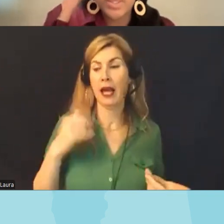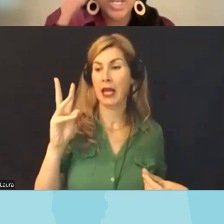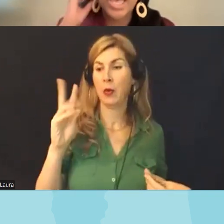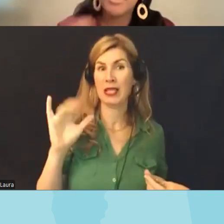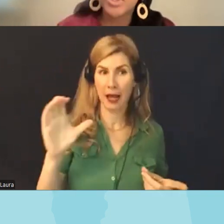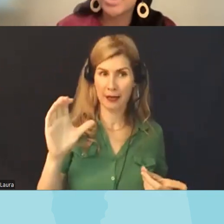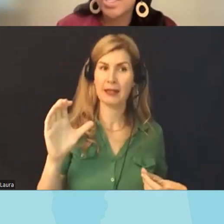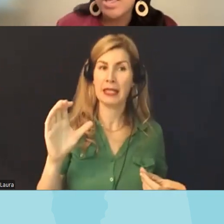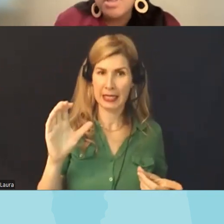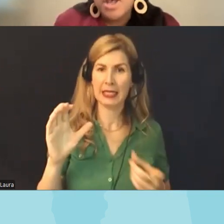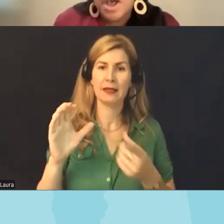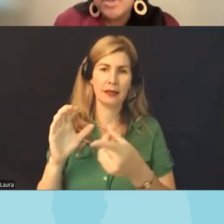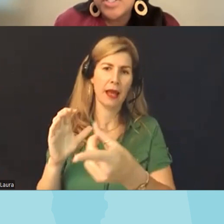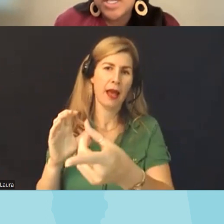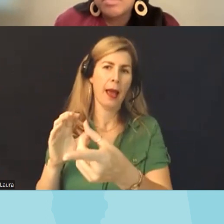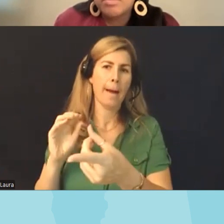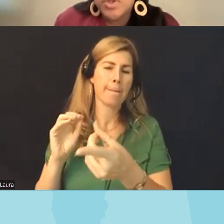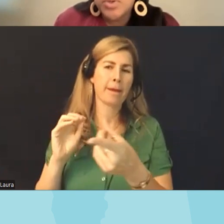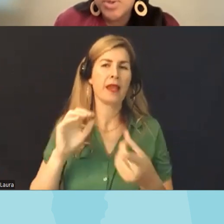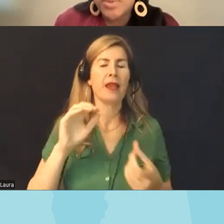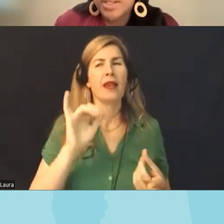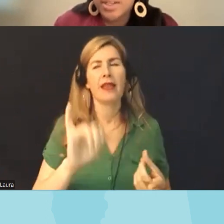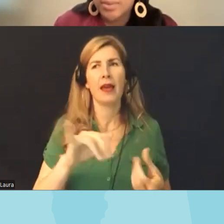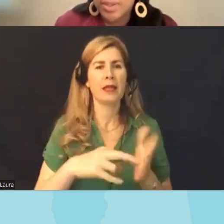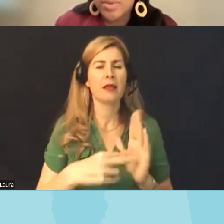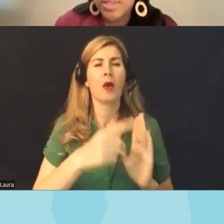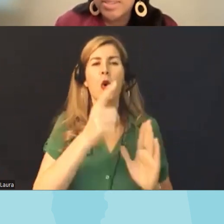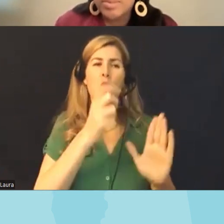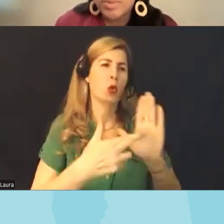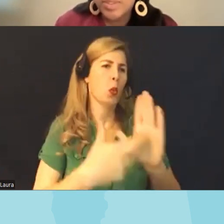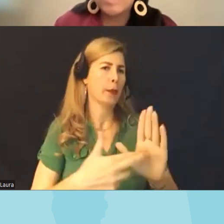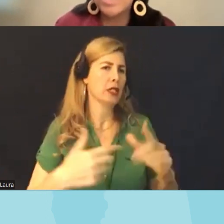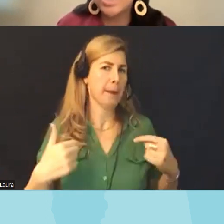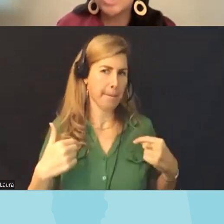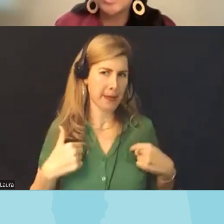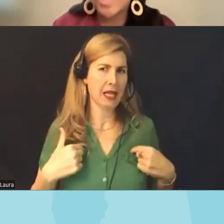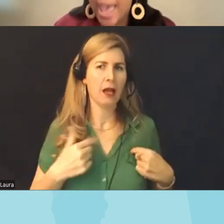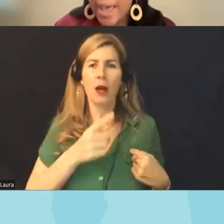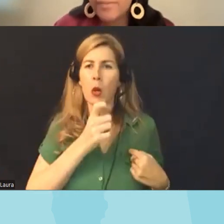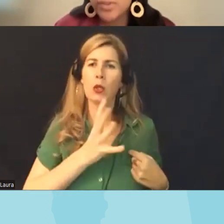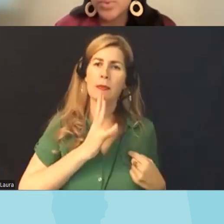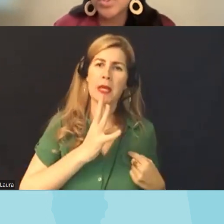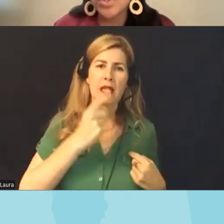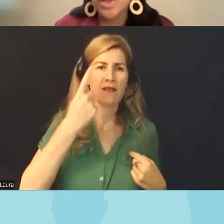the chat but just understanding who's representing you who is speaking on your behalf goes a long